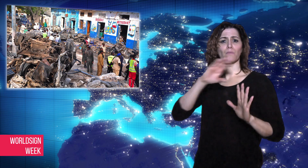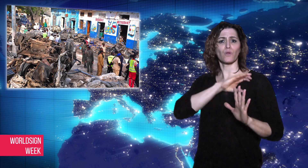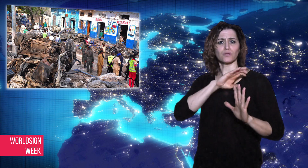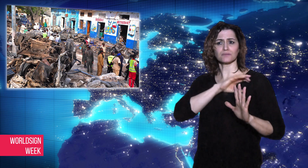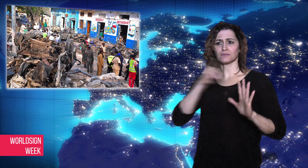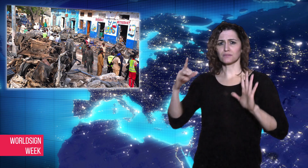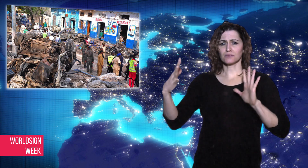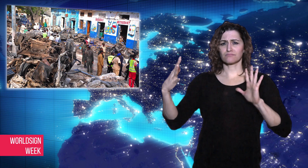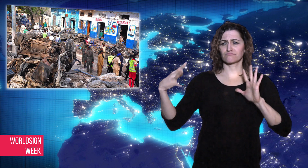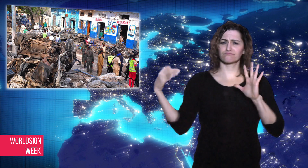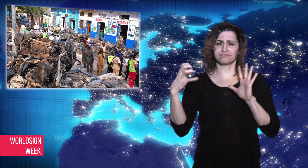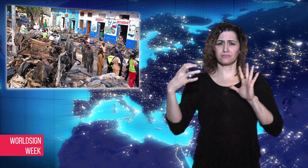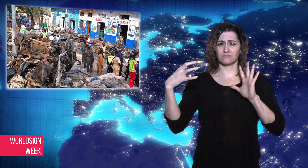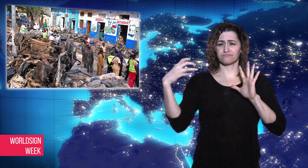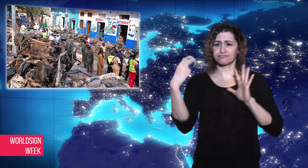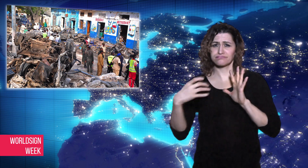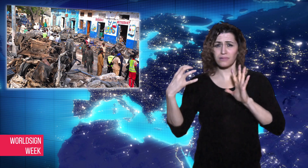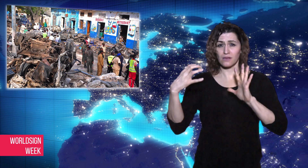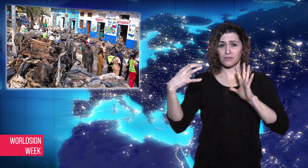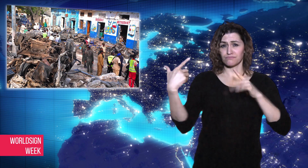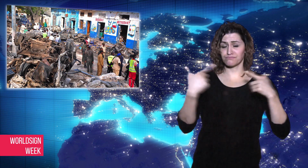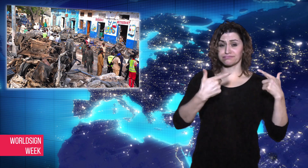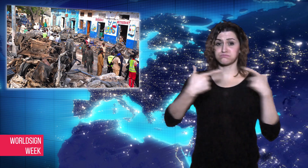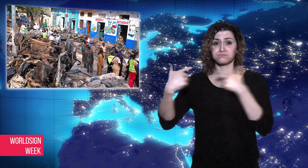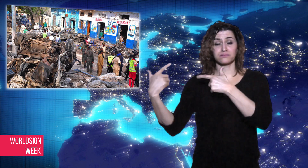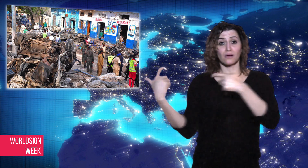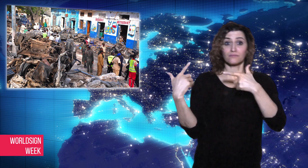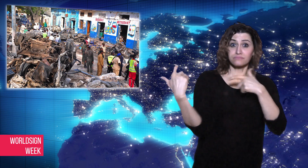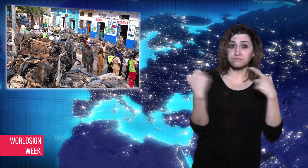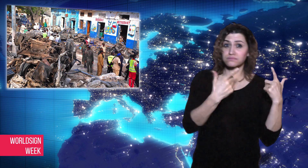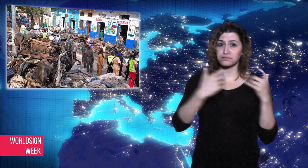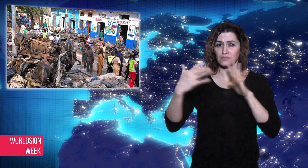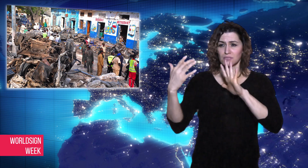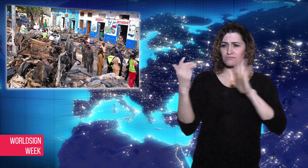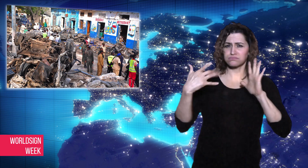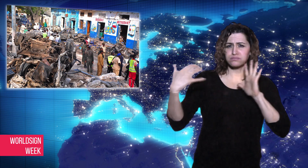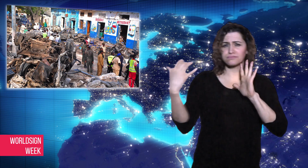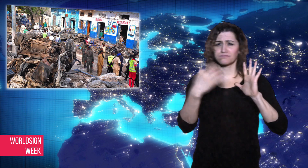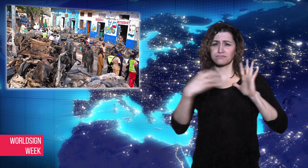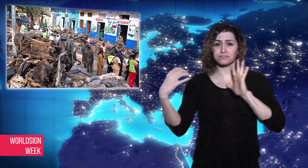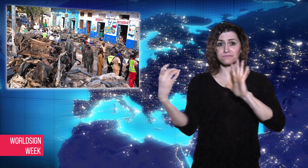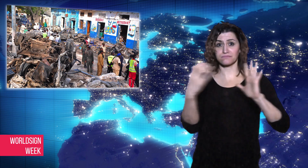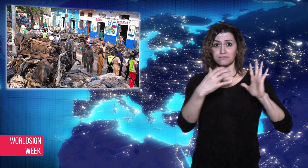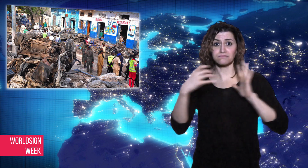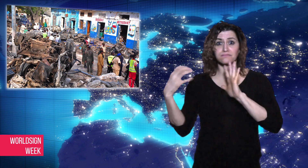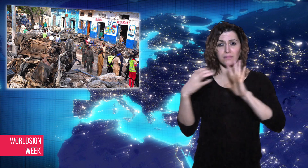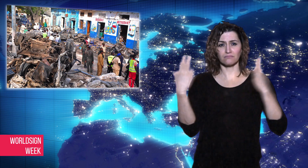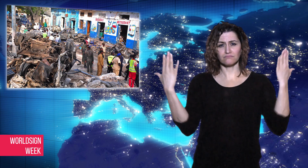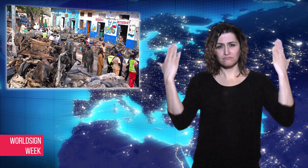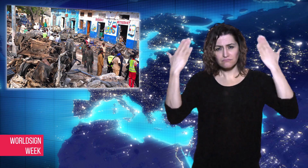all night. Three of them were killed